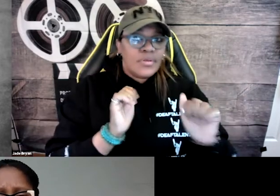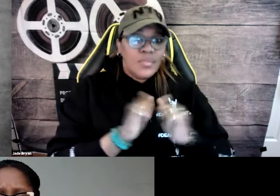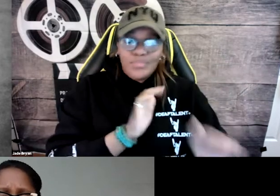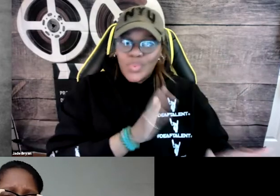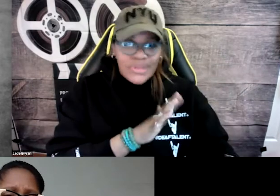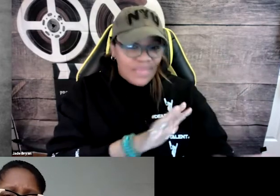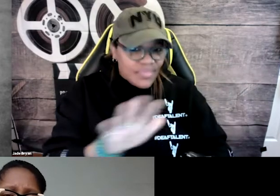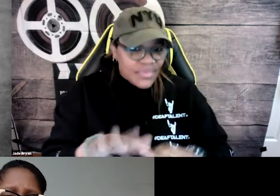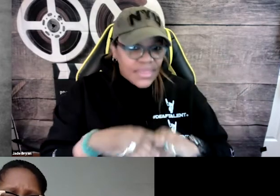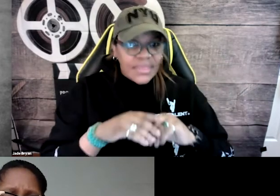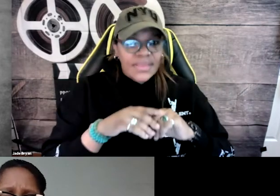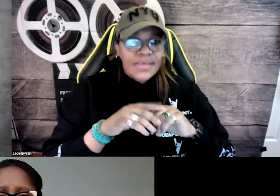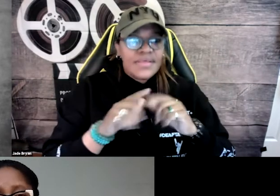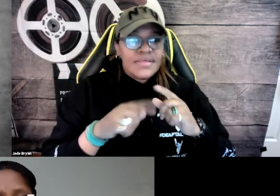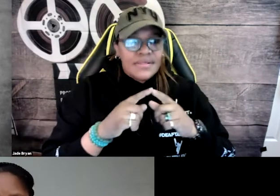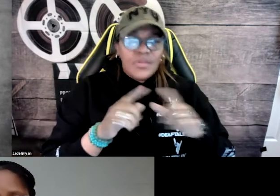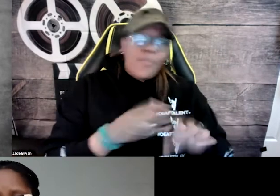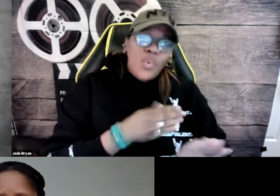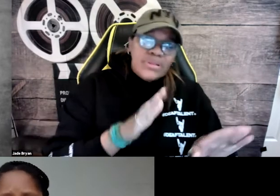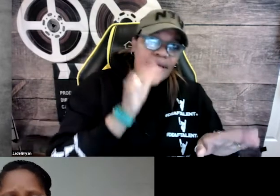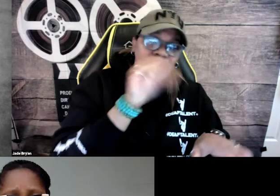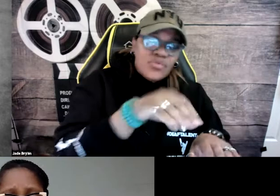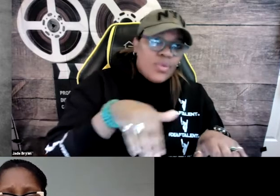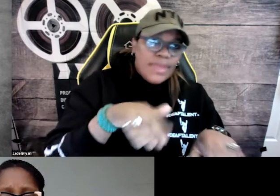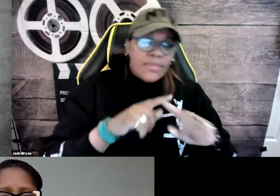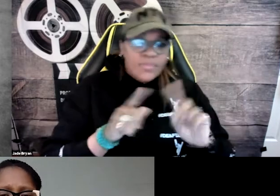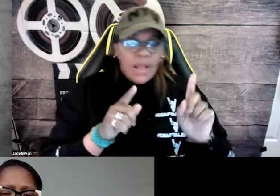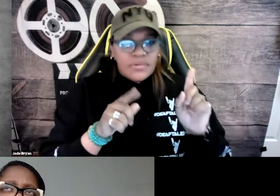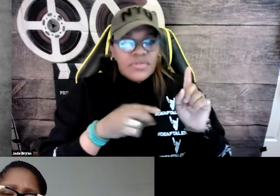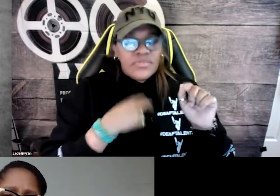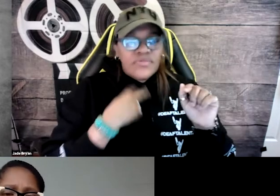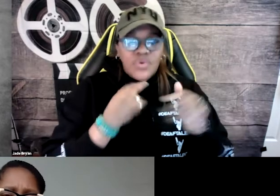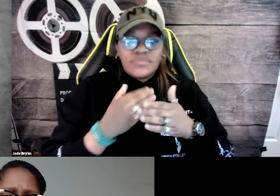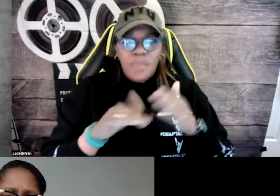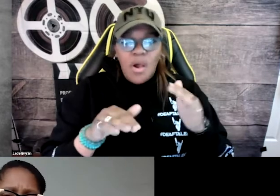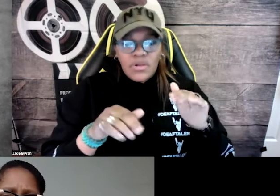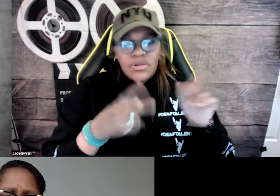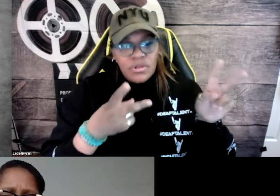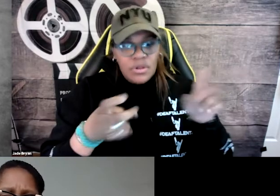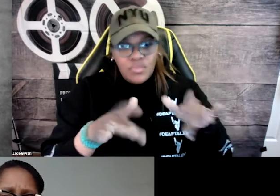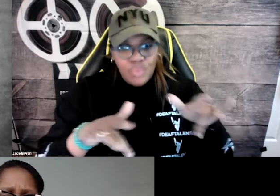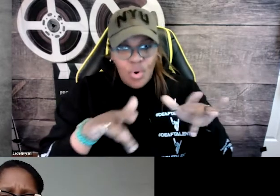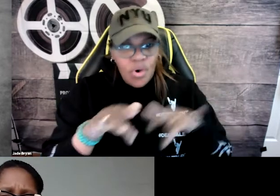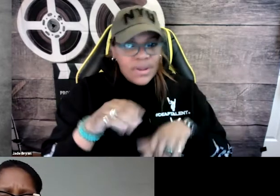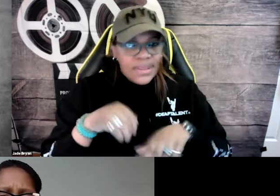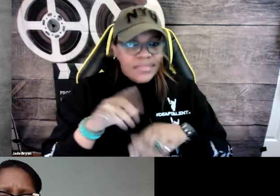have to make sure everything just lines up properly with the music and the sound. And we actually didn't add the music at that part.